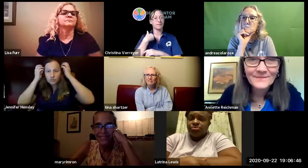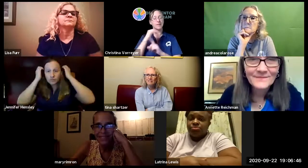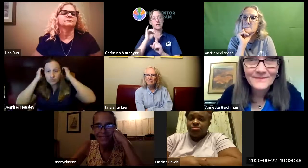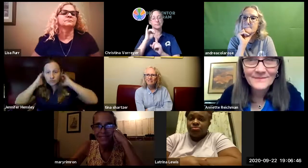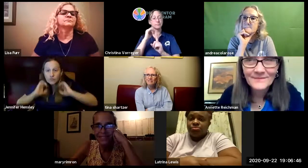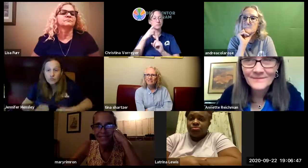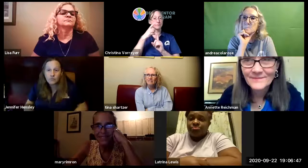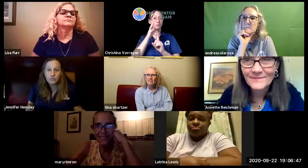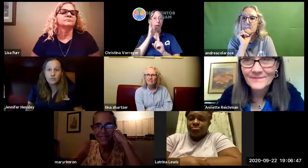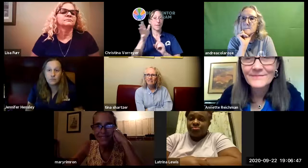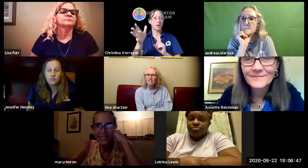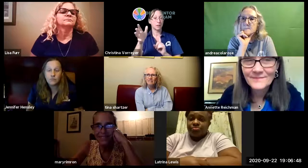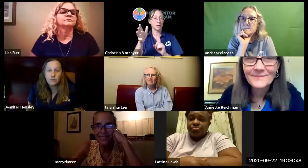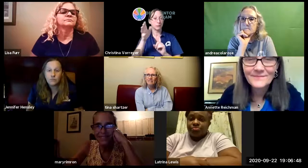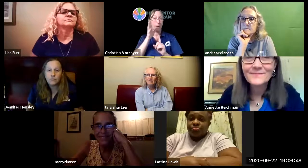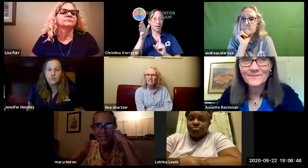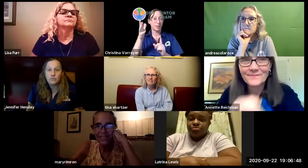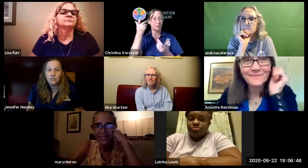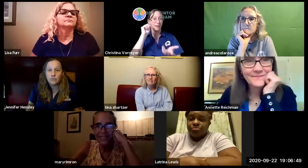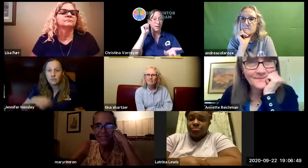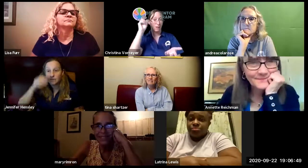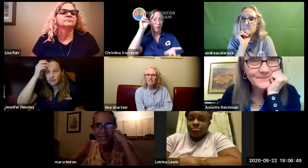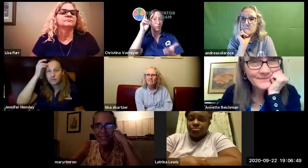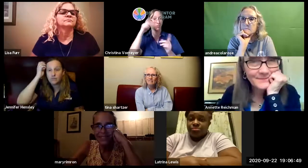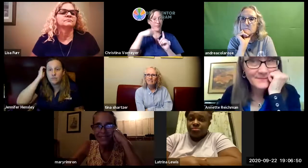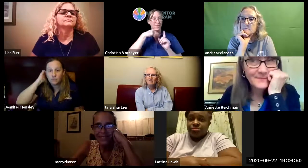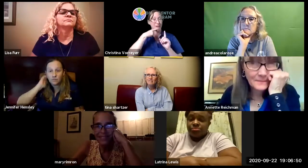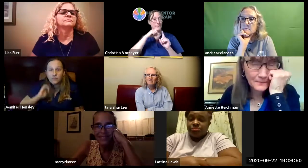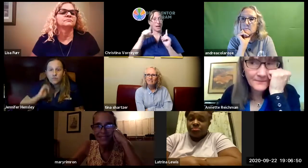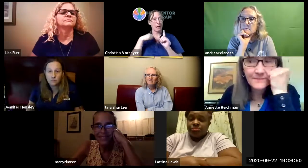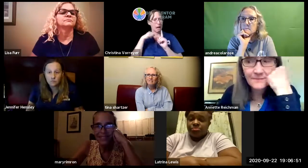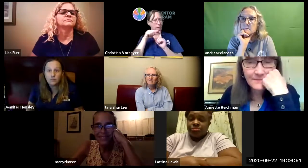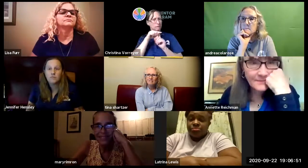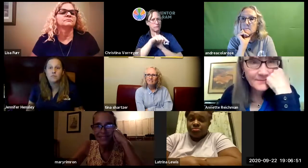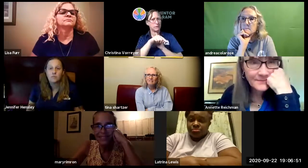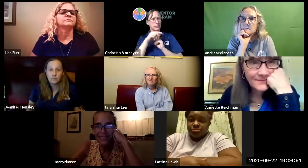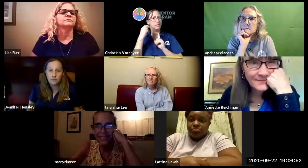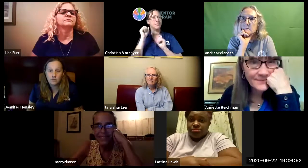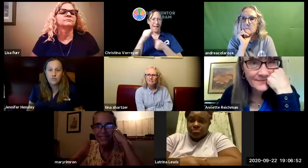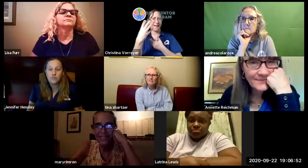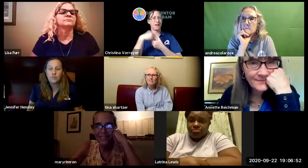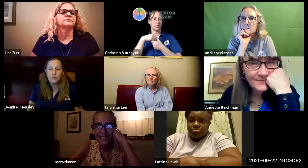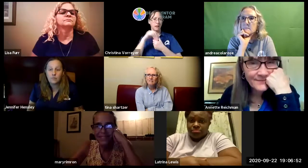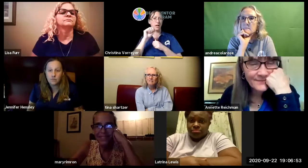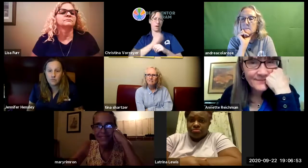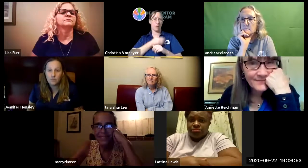mentor program um if you've got a grandparent an aunt